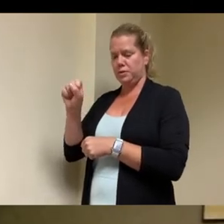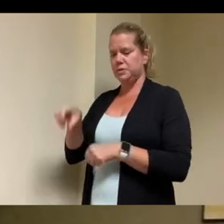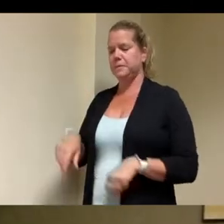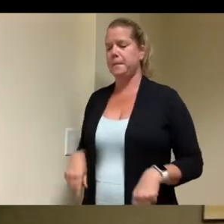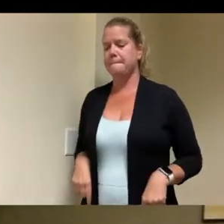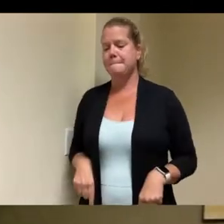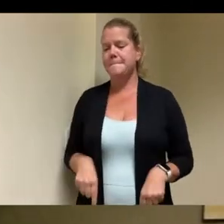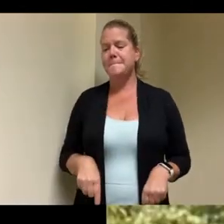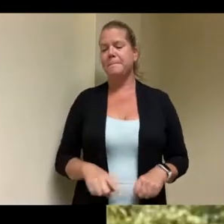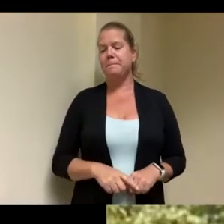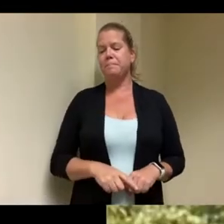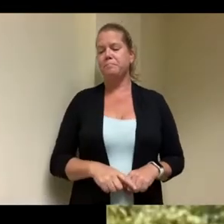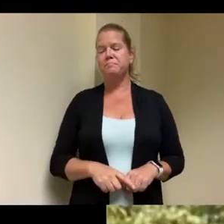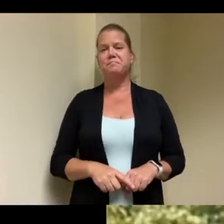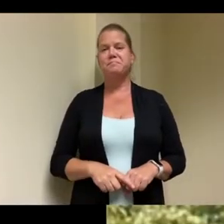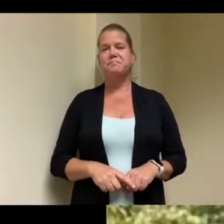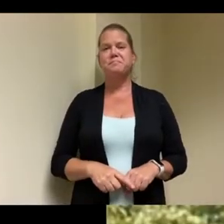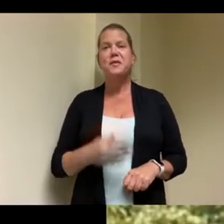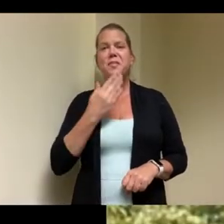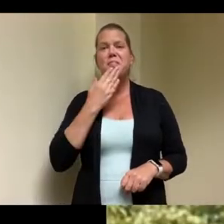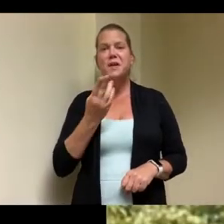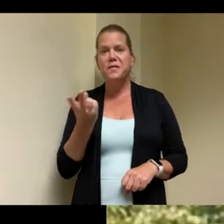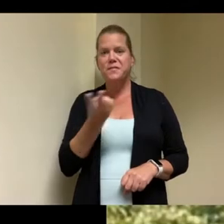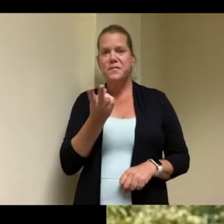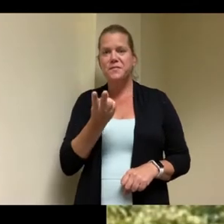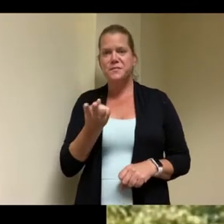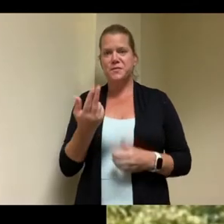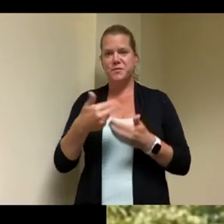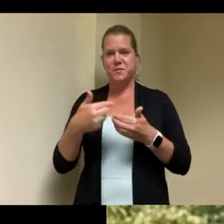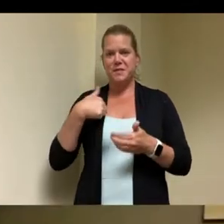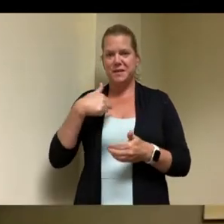with us same here great to see you joe i'll albeit